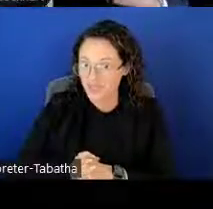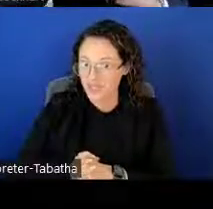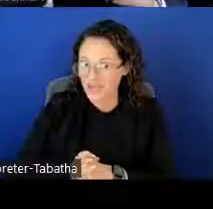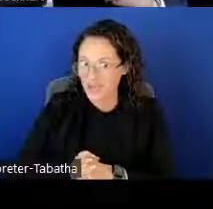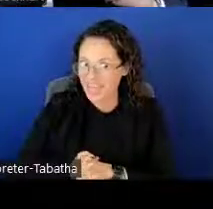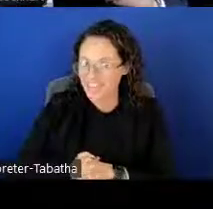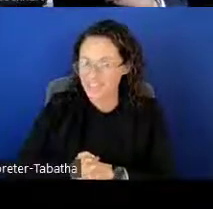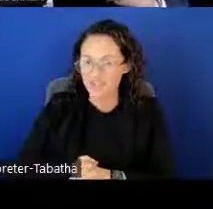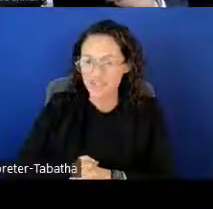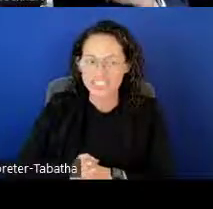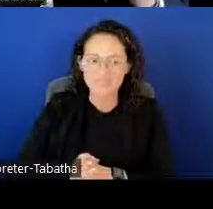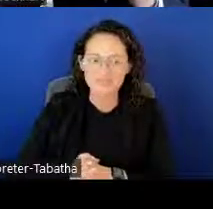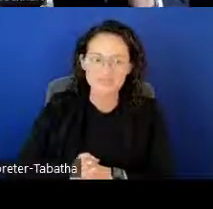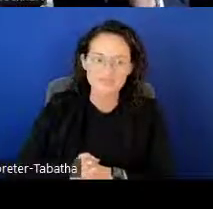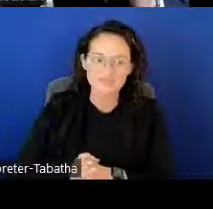We're going to go ahead and get started.